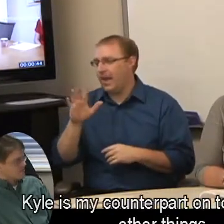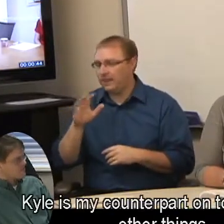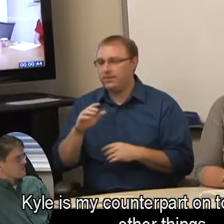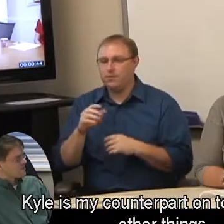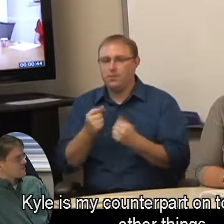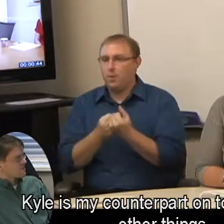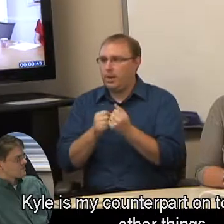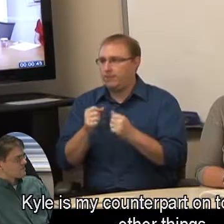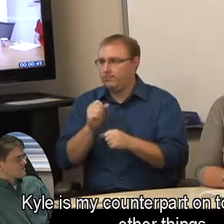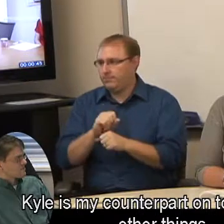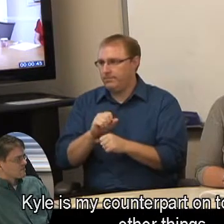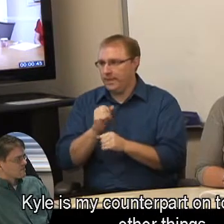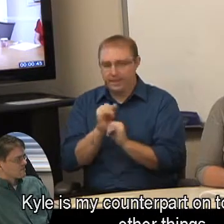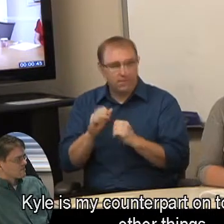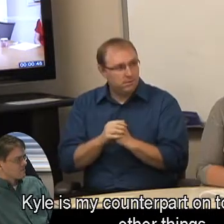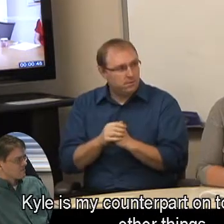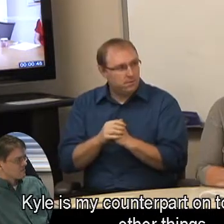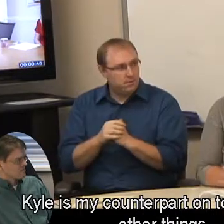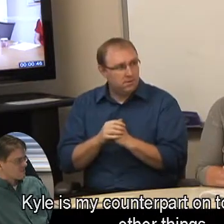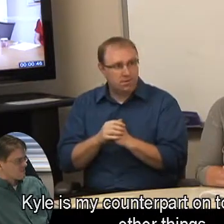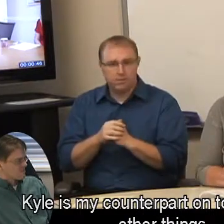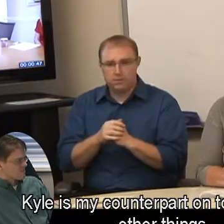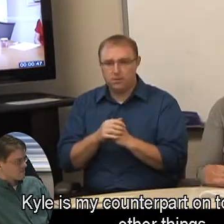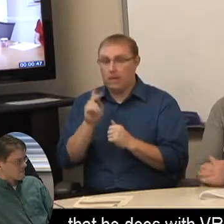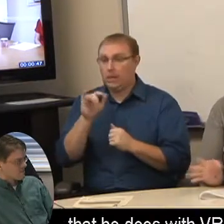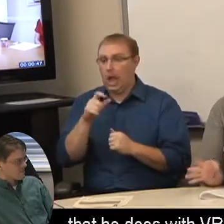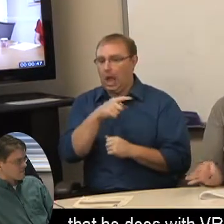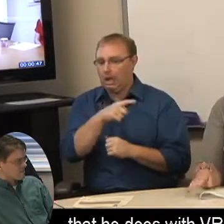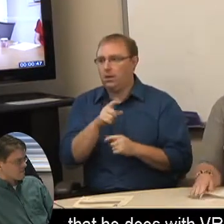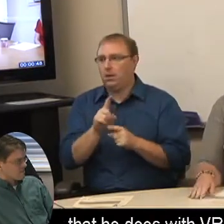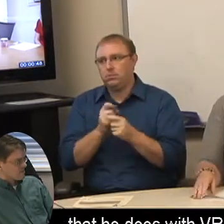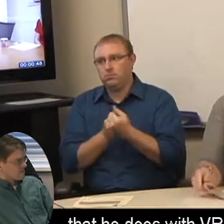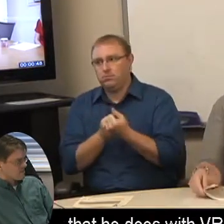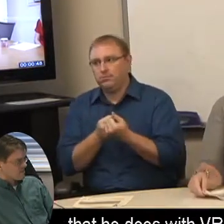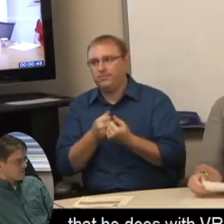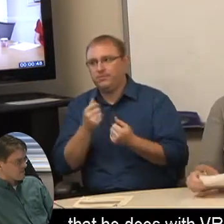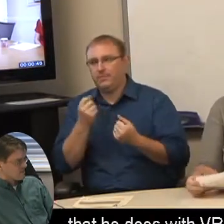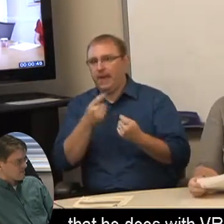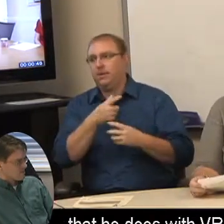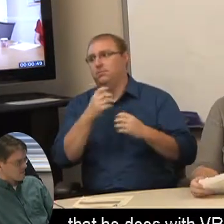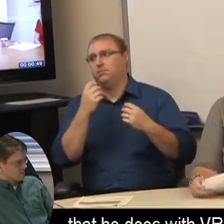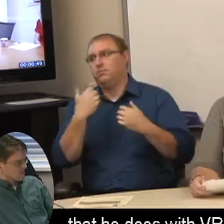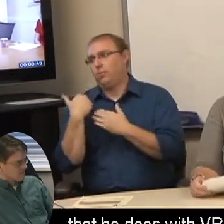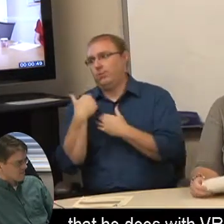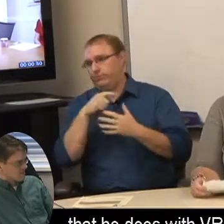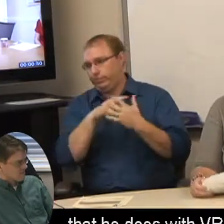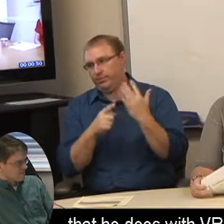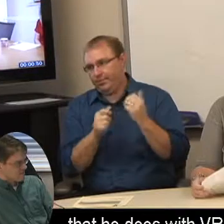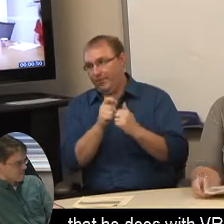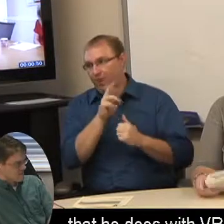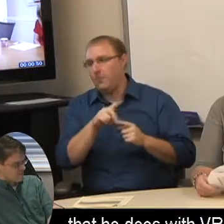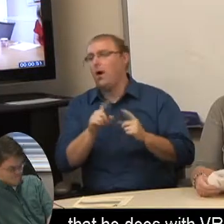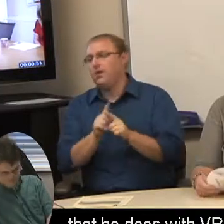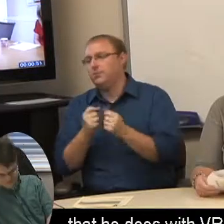Kyle is my counterpart on top of all the other things that he does with VR, so -